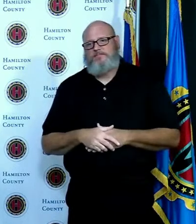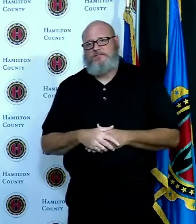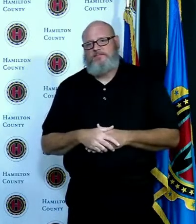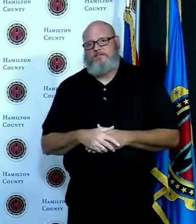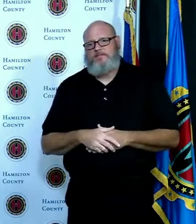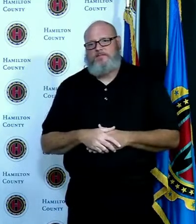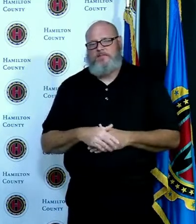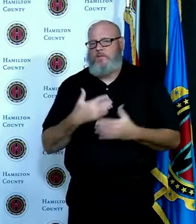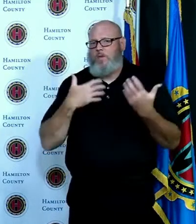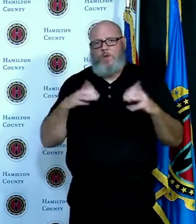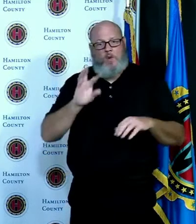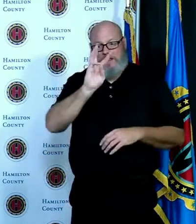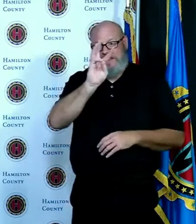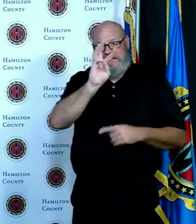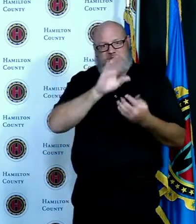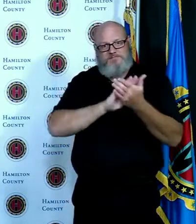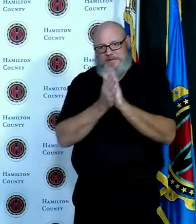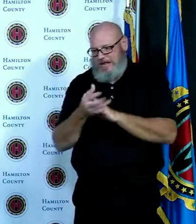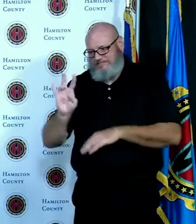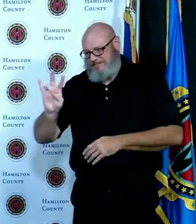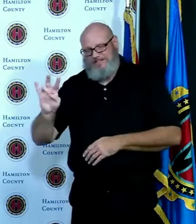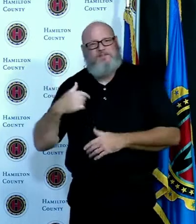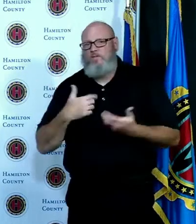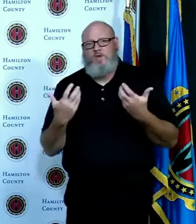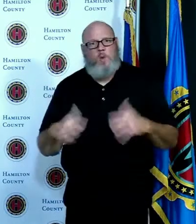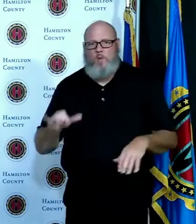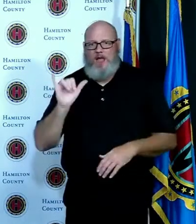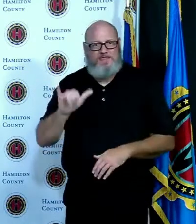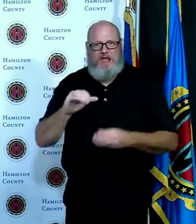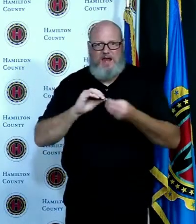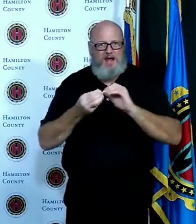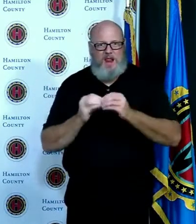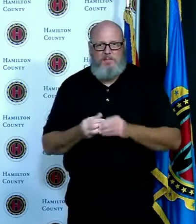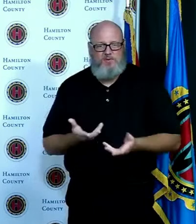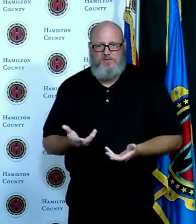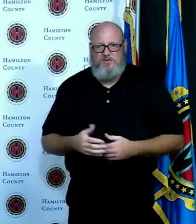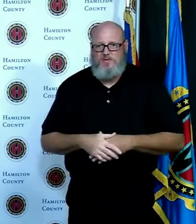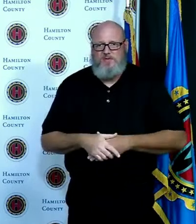so he's had these conversations with Clark County Cuyahoga County and Hamilton County because